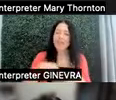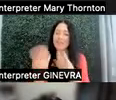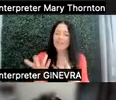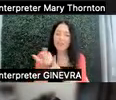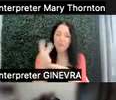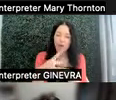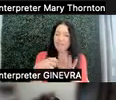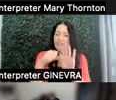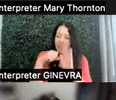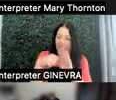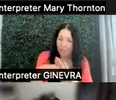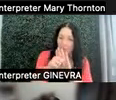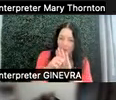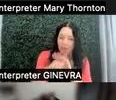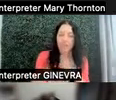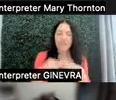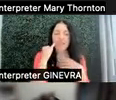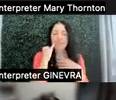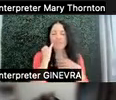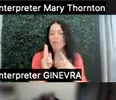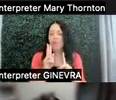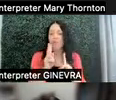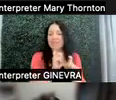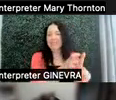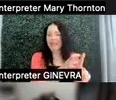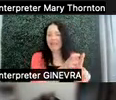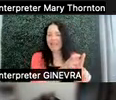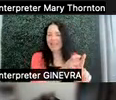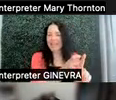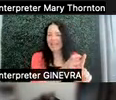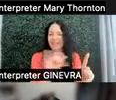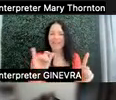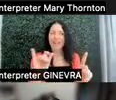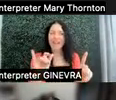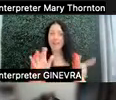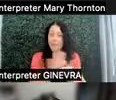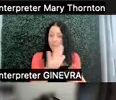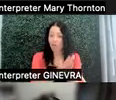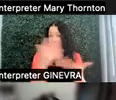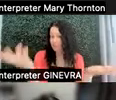If you are assigning a paper, let's say--